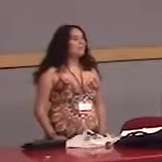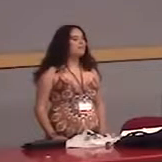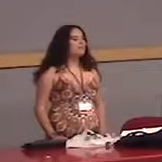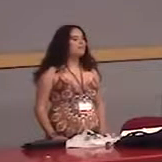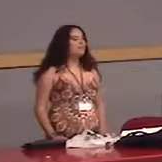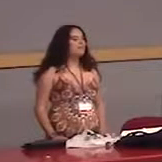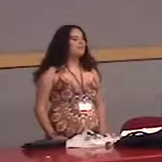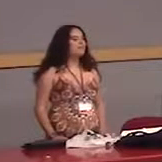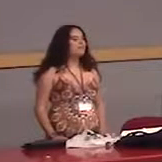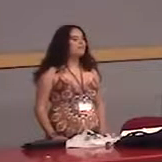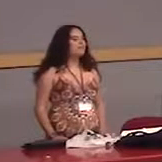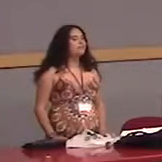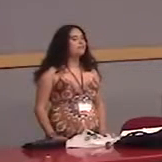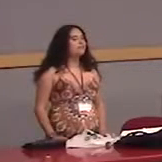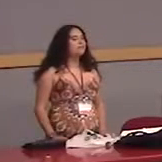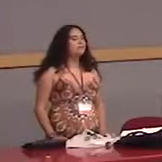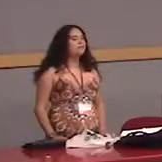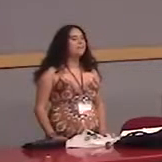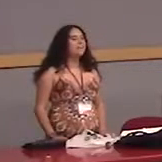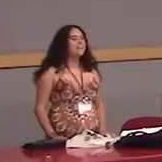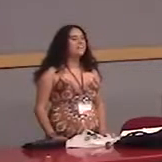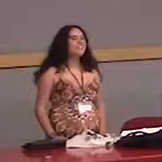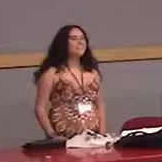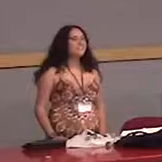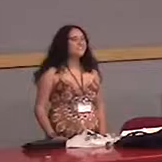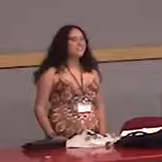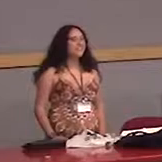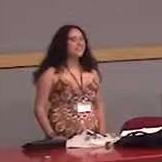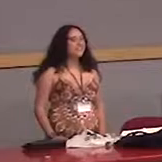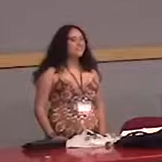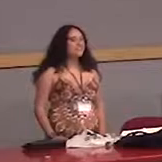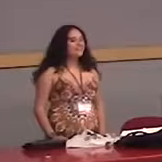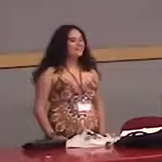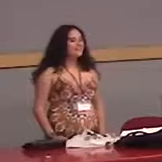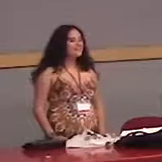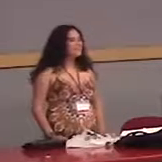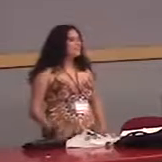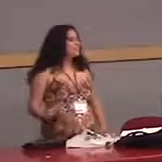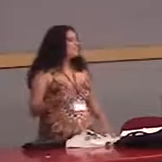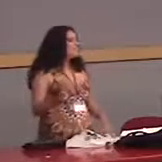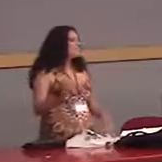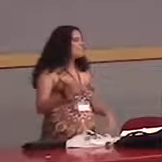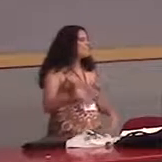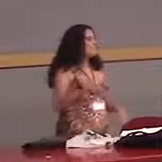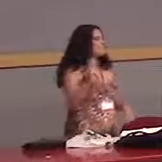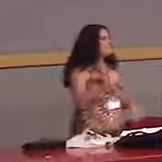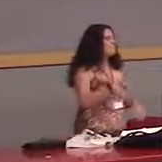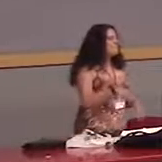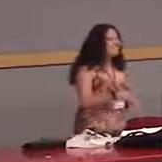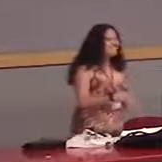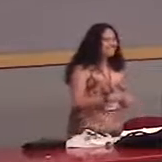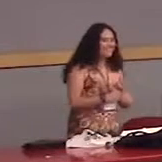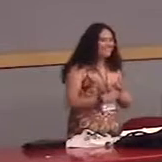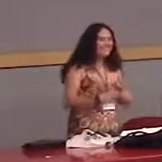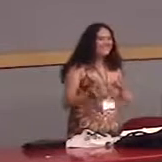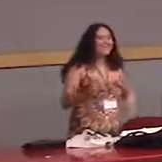were really fun for the reasons I just mentioned.